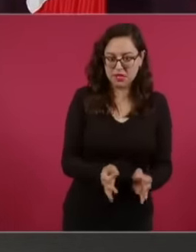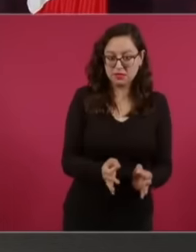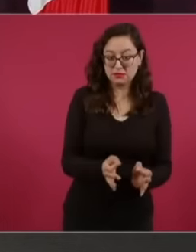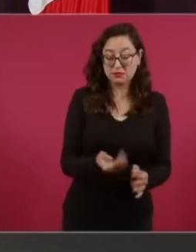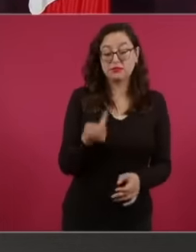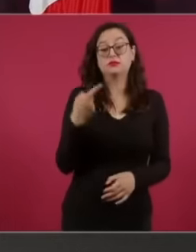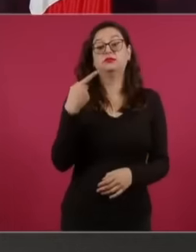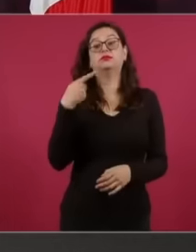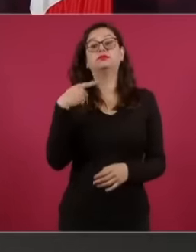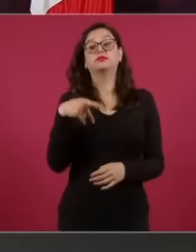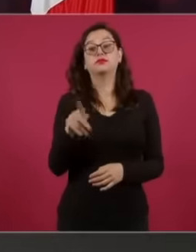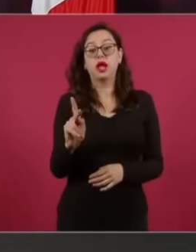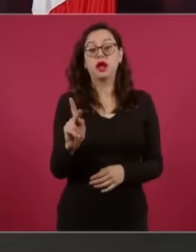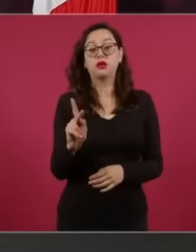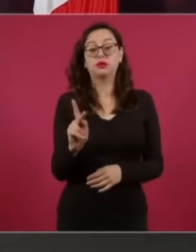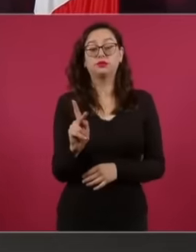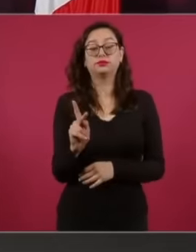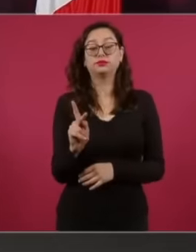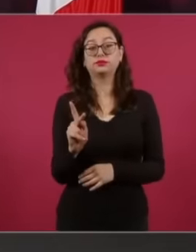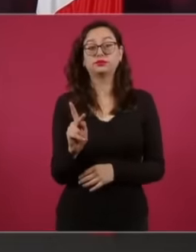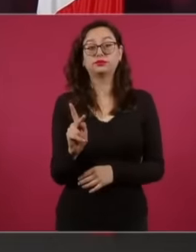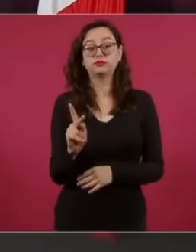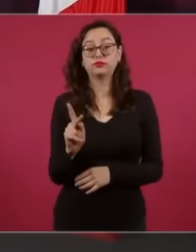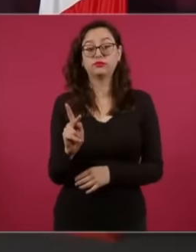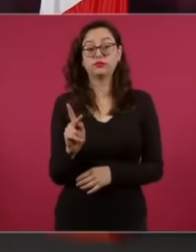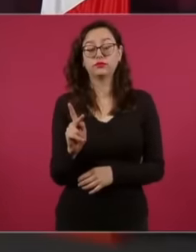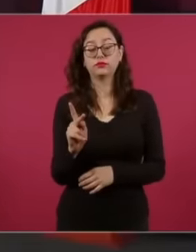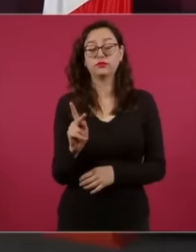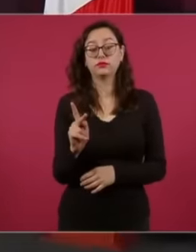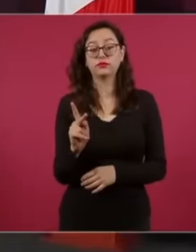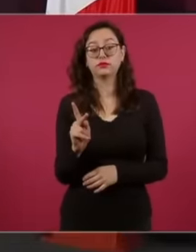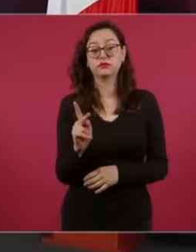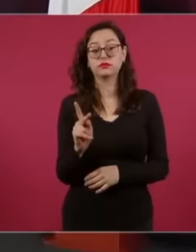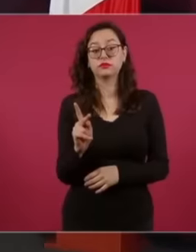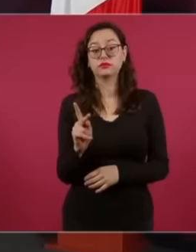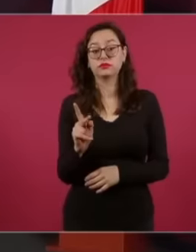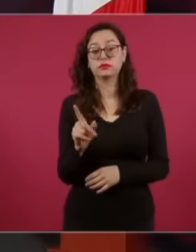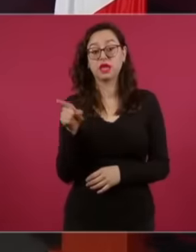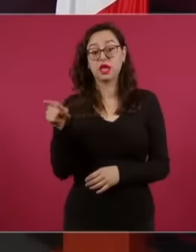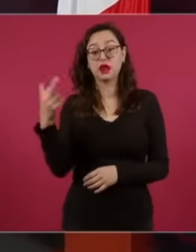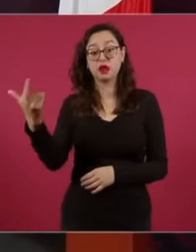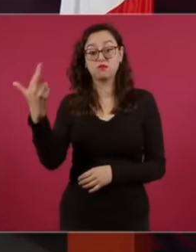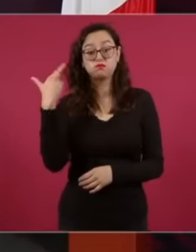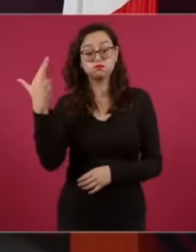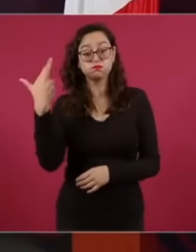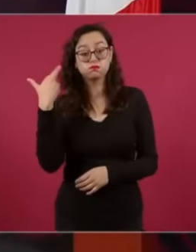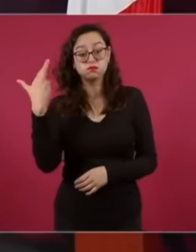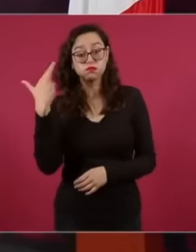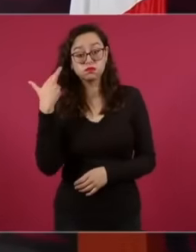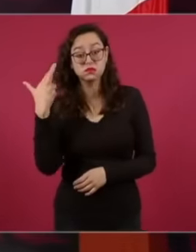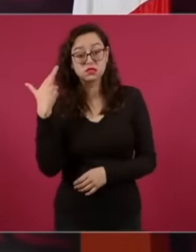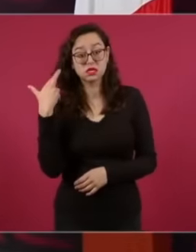from